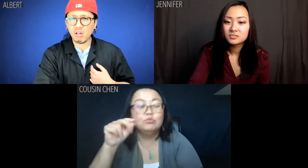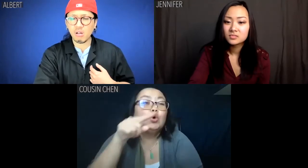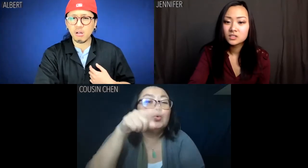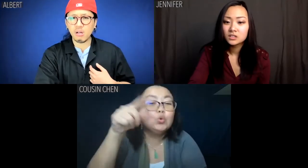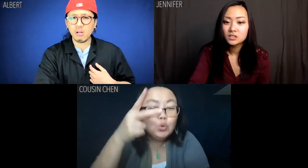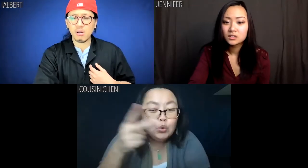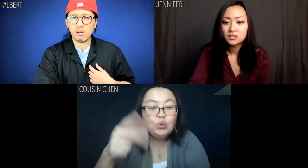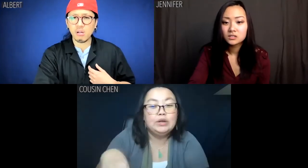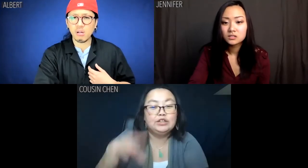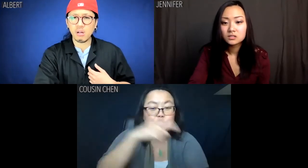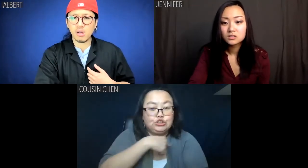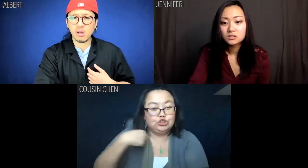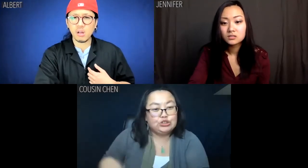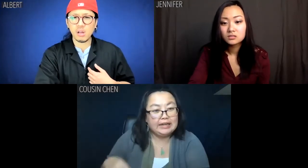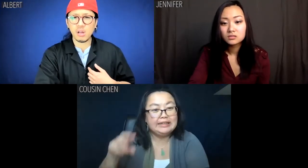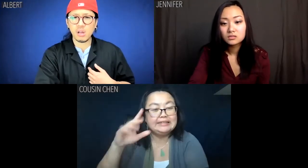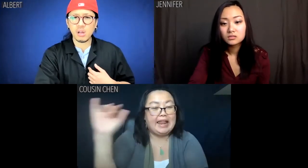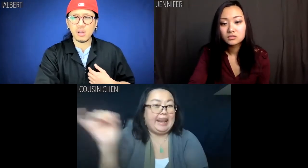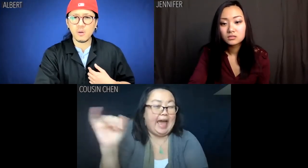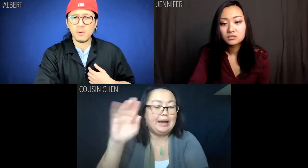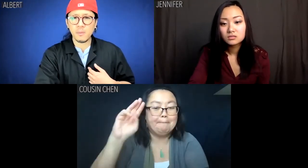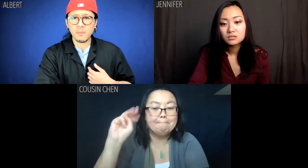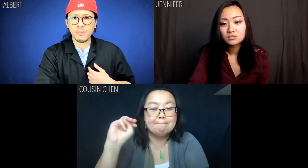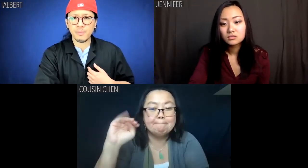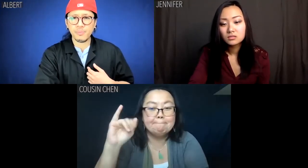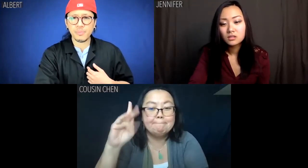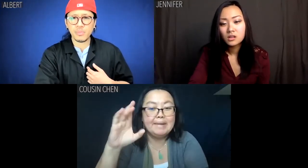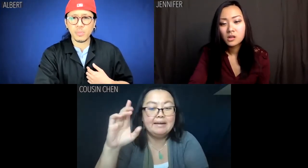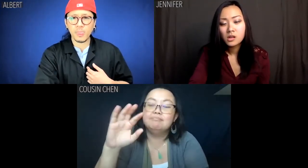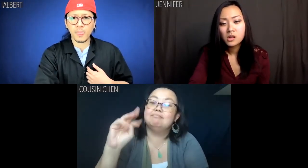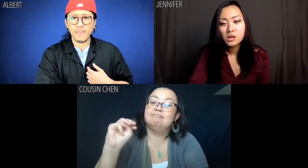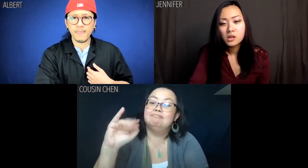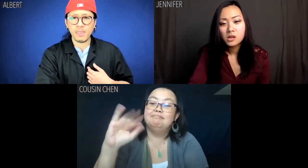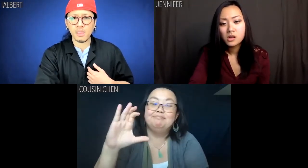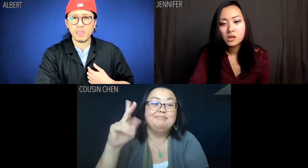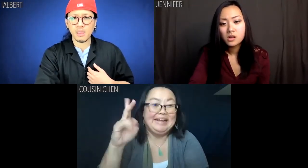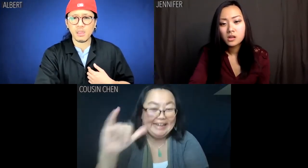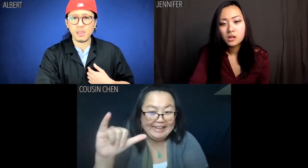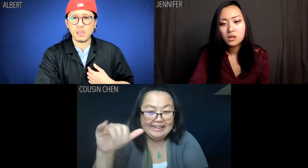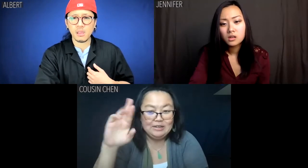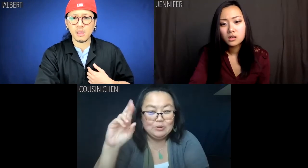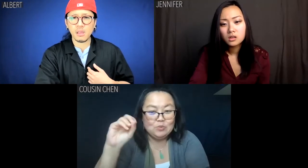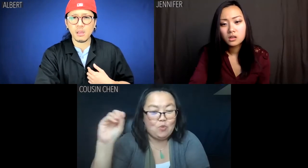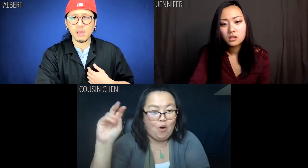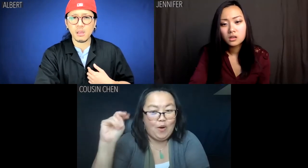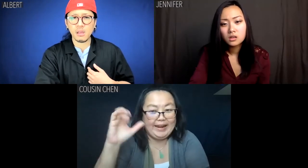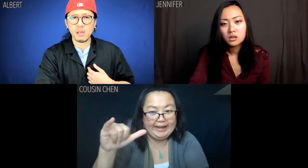you're about as Chinese as Mickey Rooney.